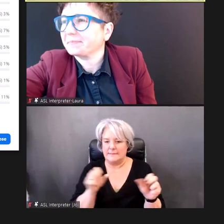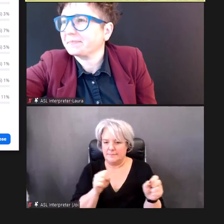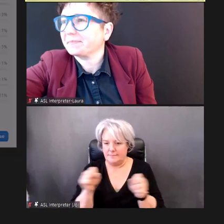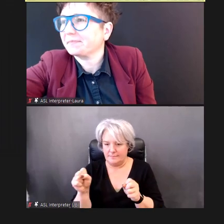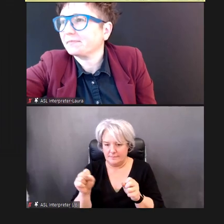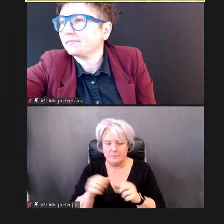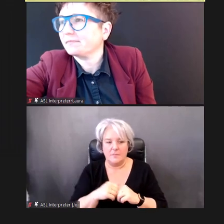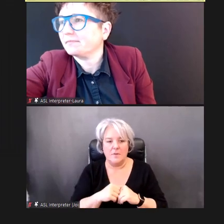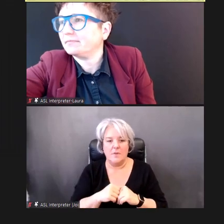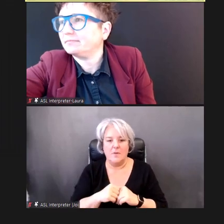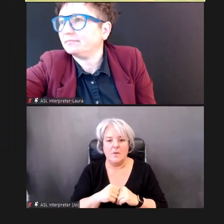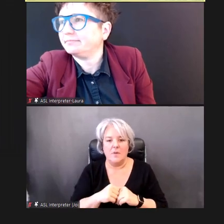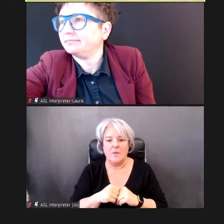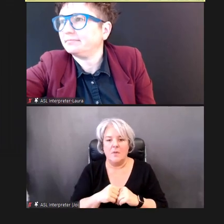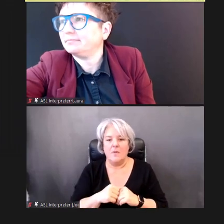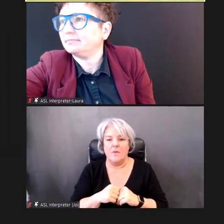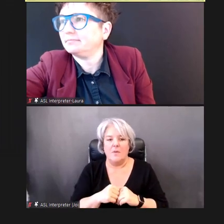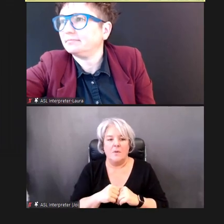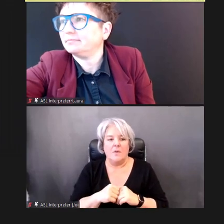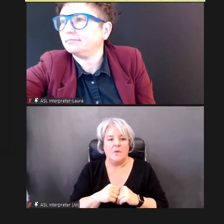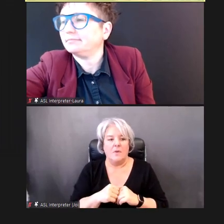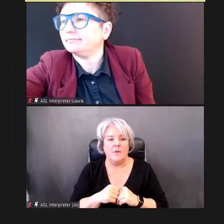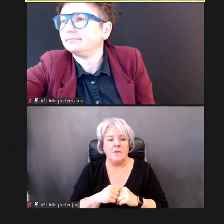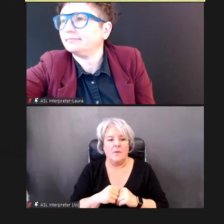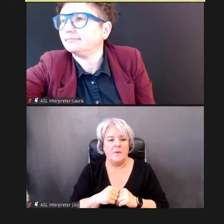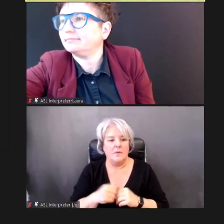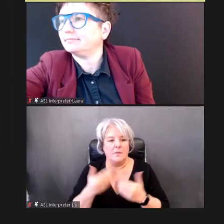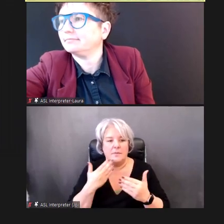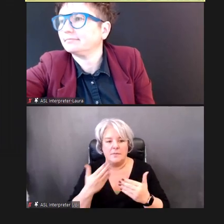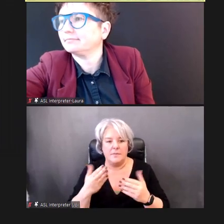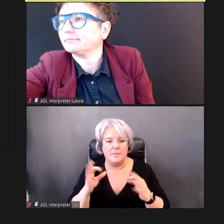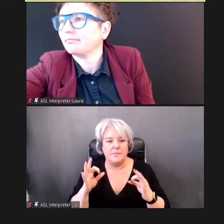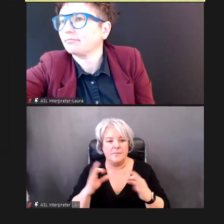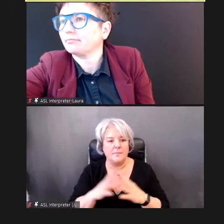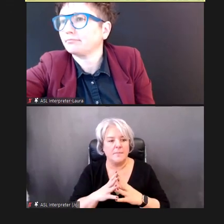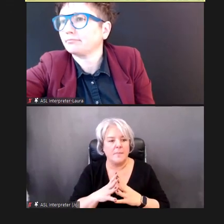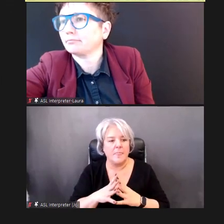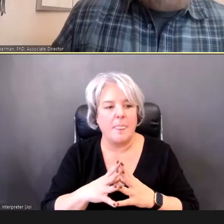William Eiserman, Ph.D.: